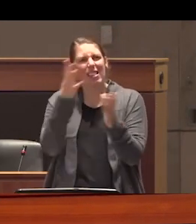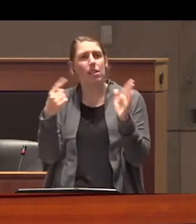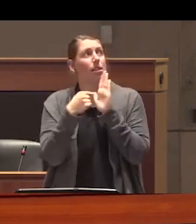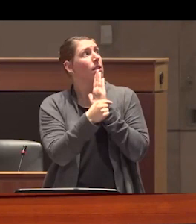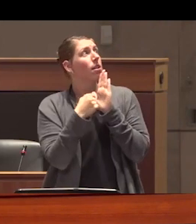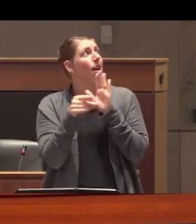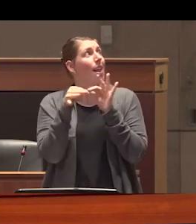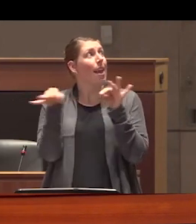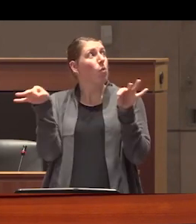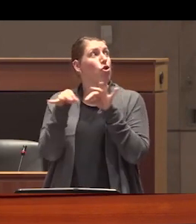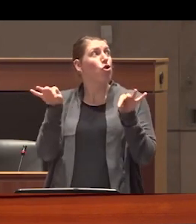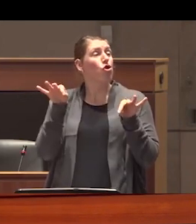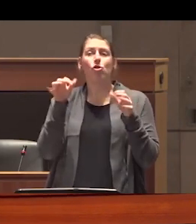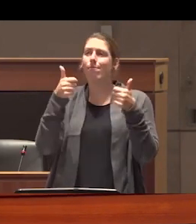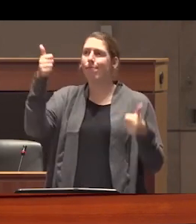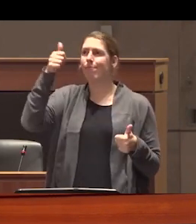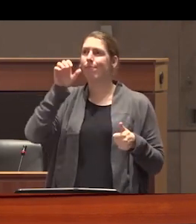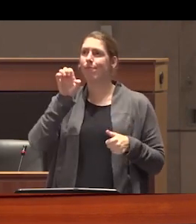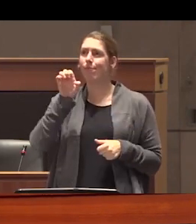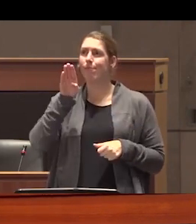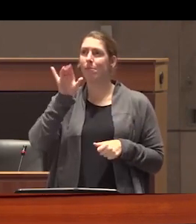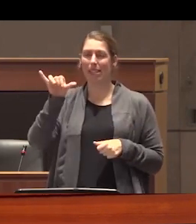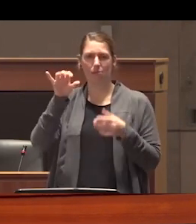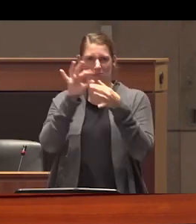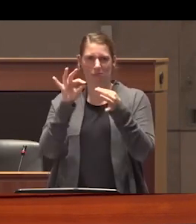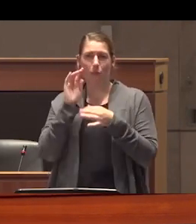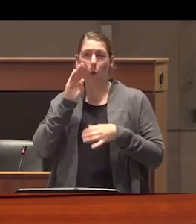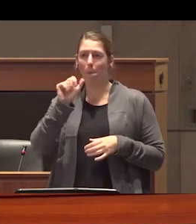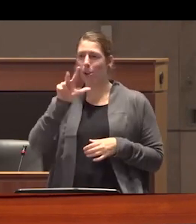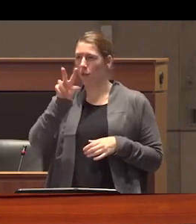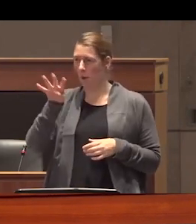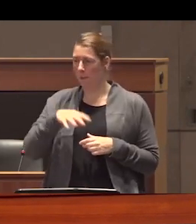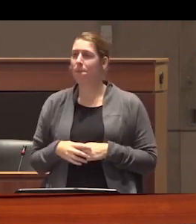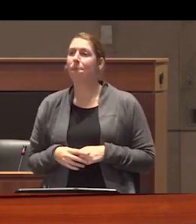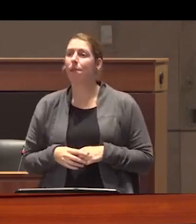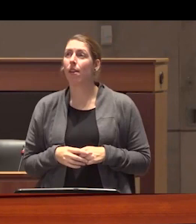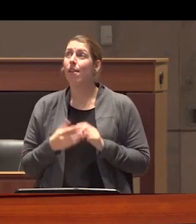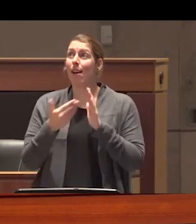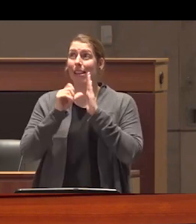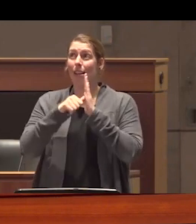the language that Premier David Eby used when introducing Bill 34 again we see the conflation